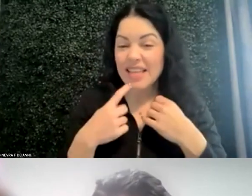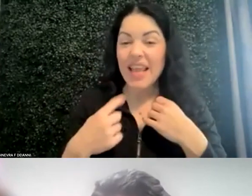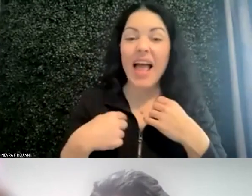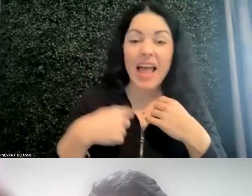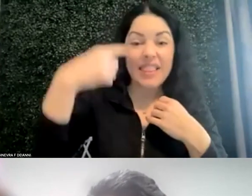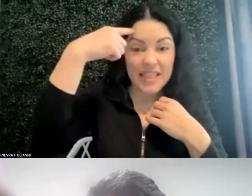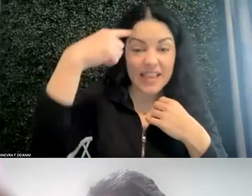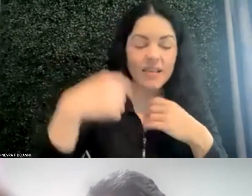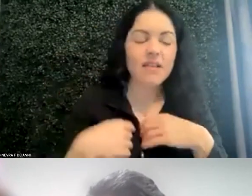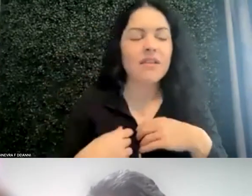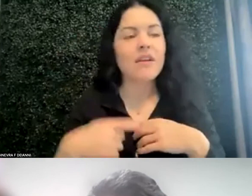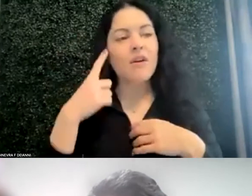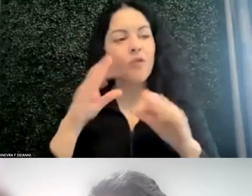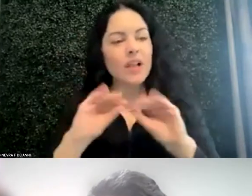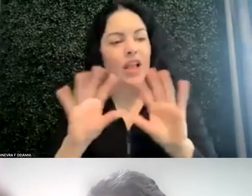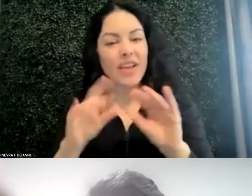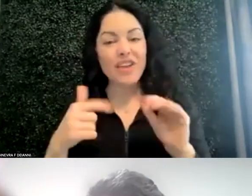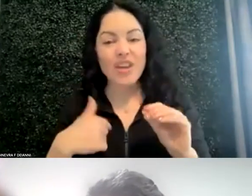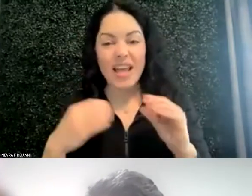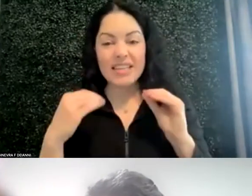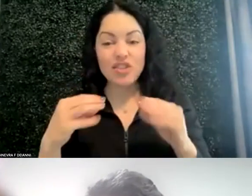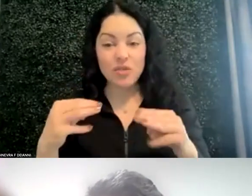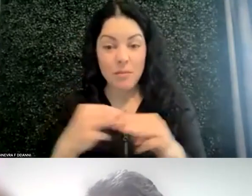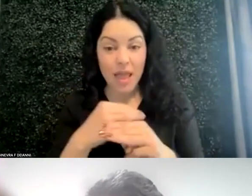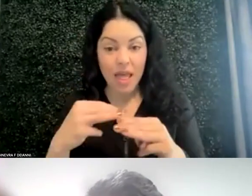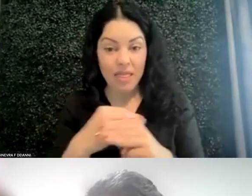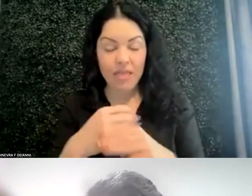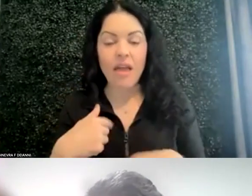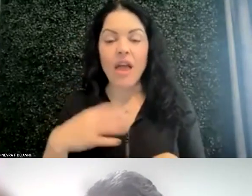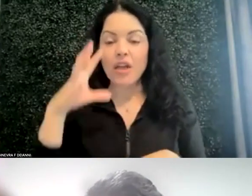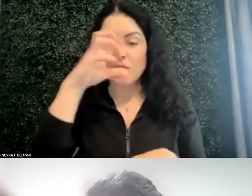For clarification, I teach math. I assume it will take my students